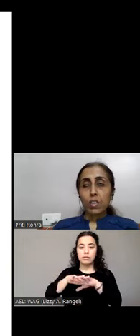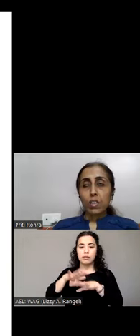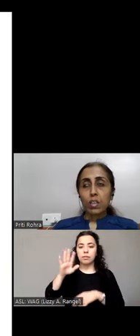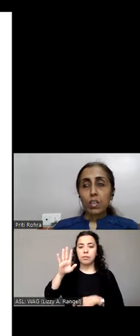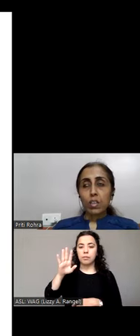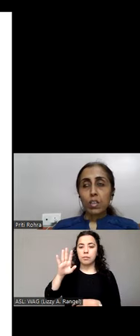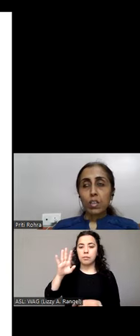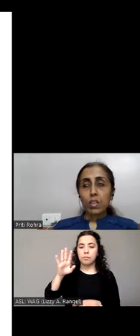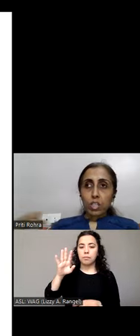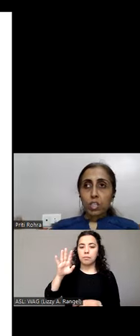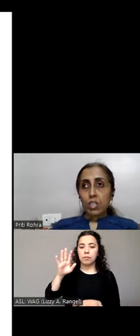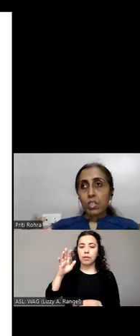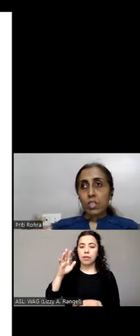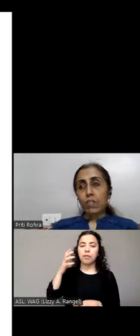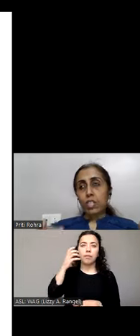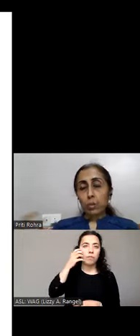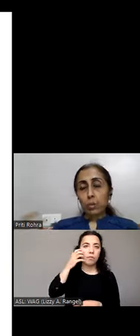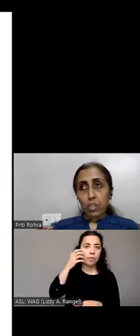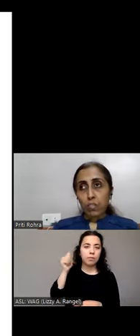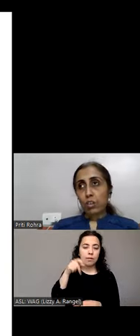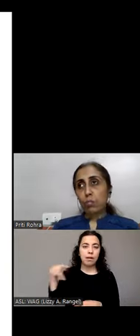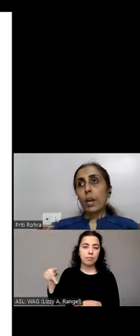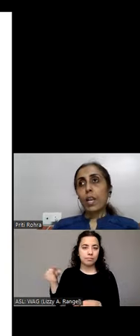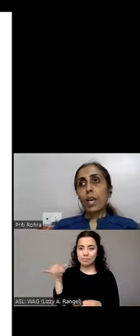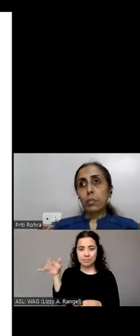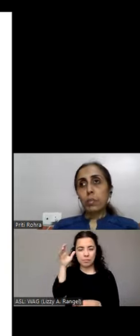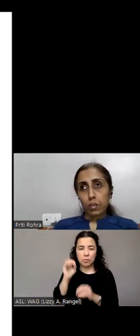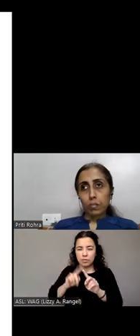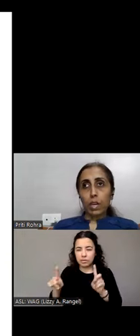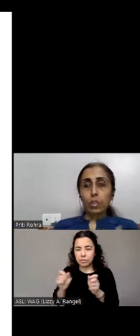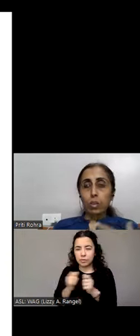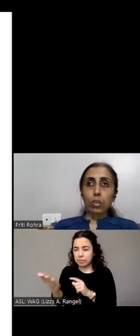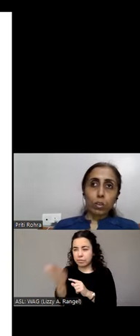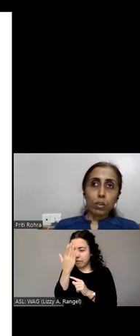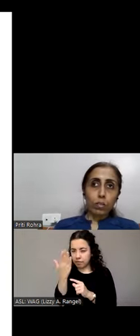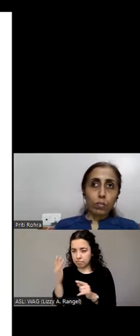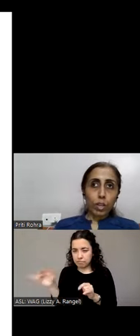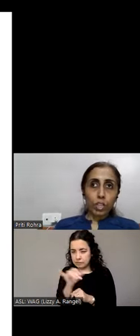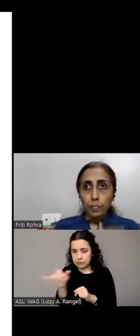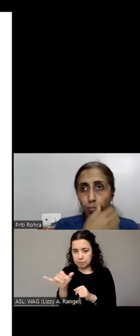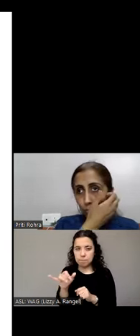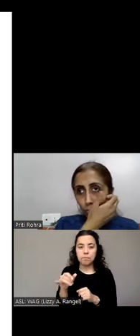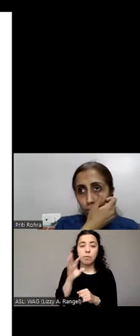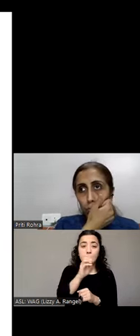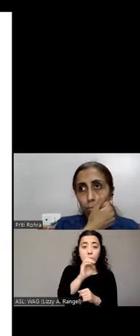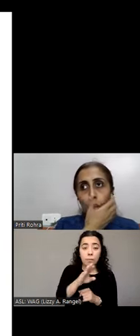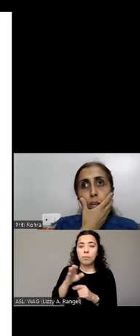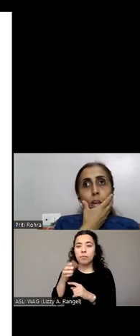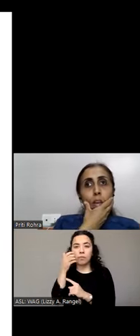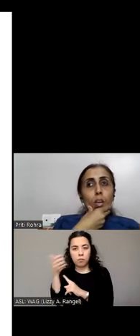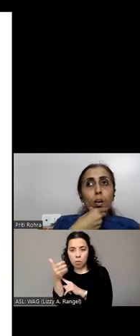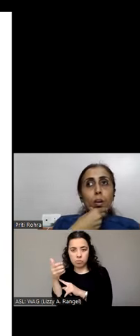would go. Points that are specific to mobile apps I'll talk along with that as well.